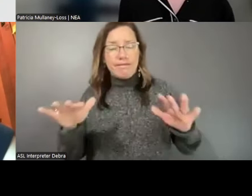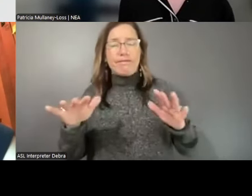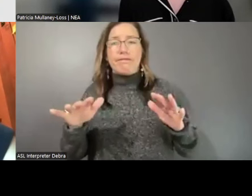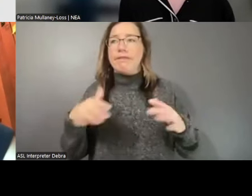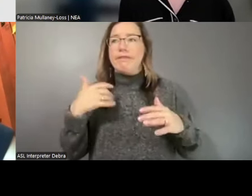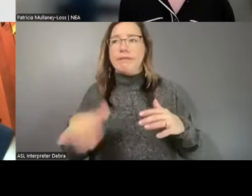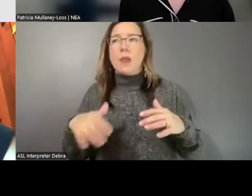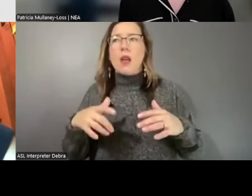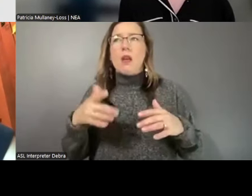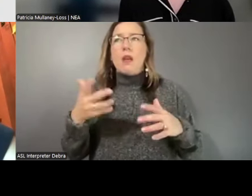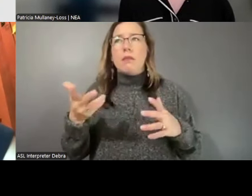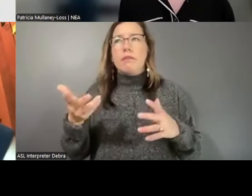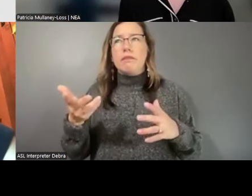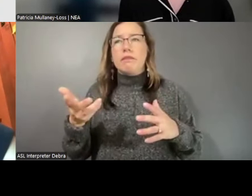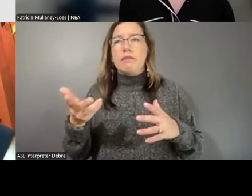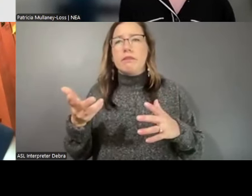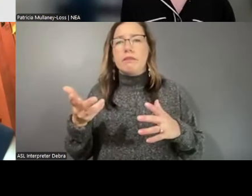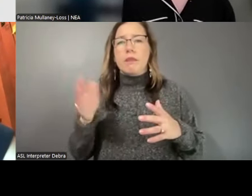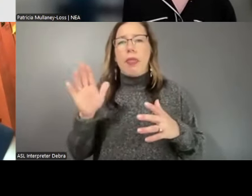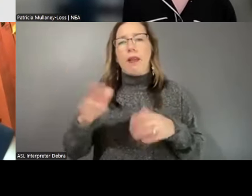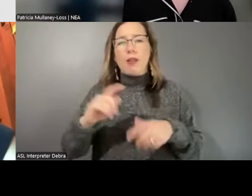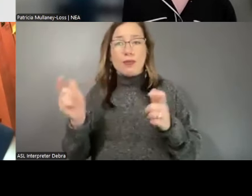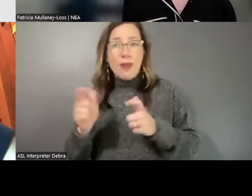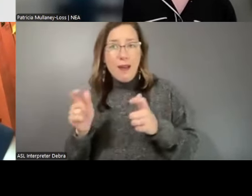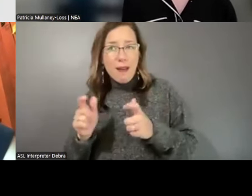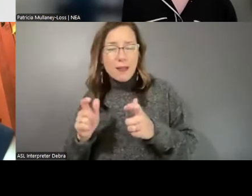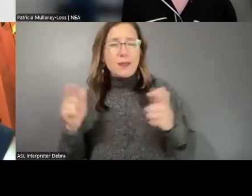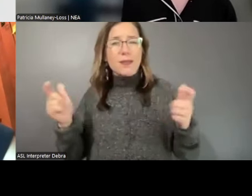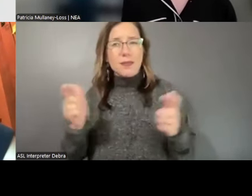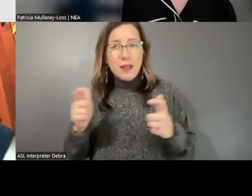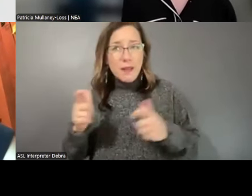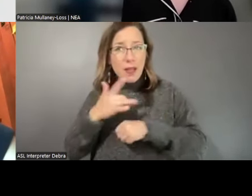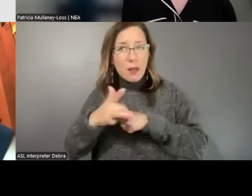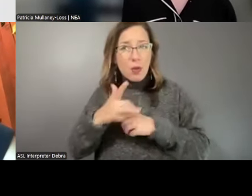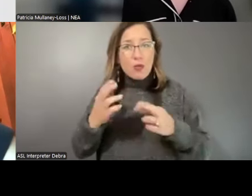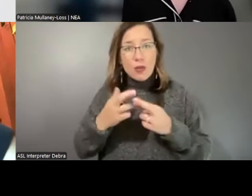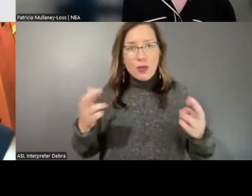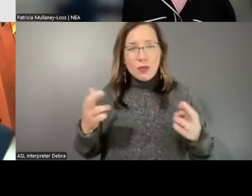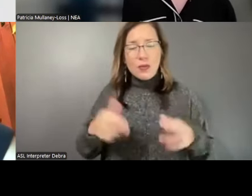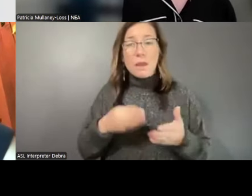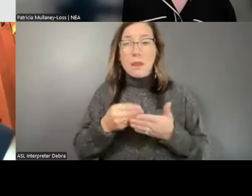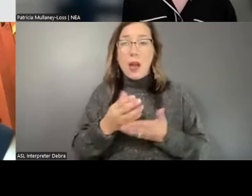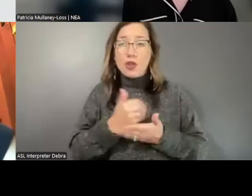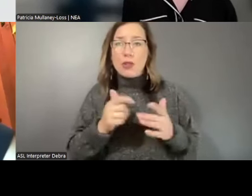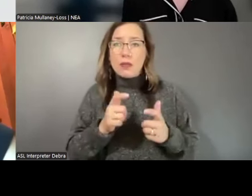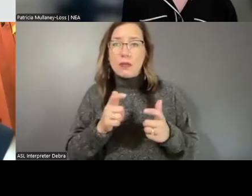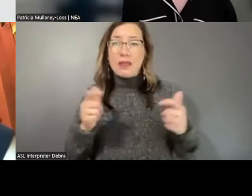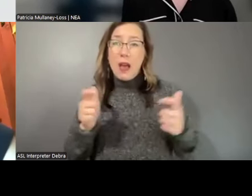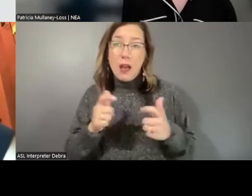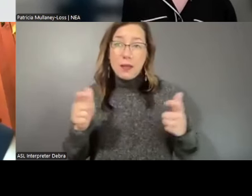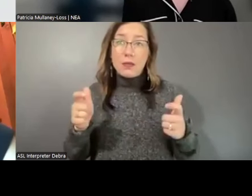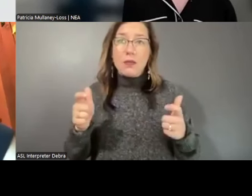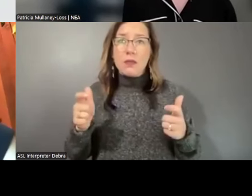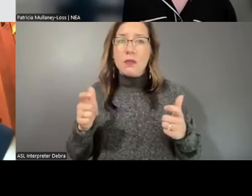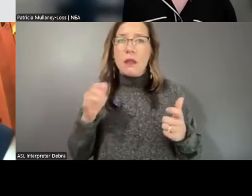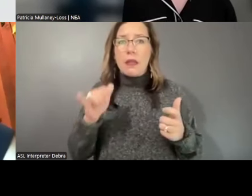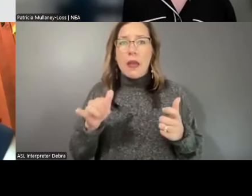of their size and available resources. Budget size was possibly the starkest area of difference